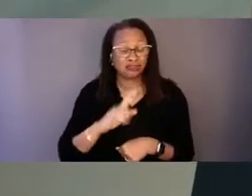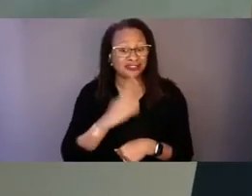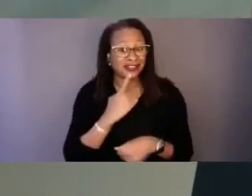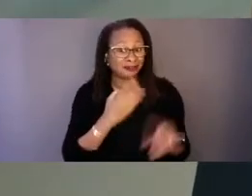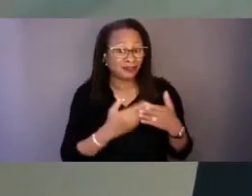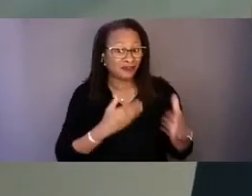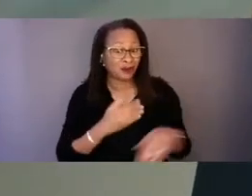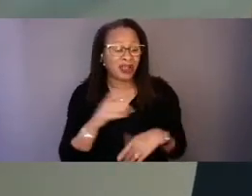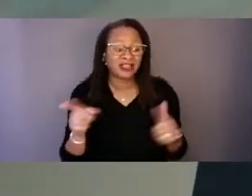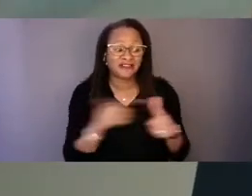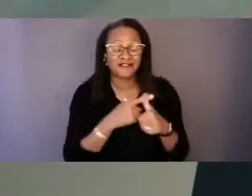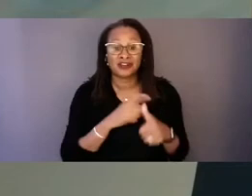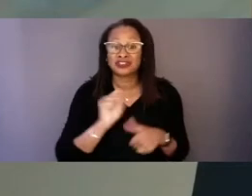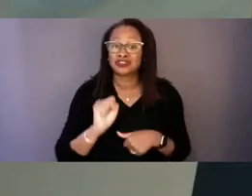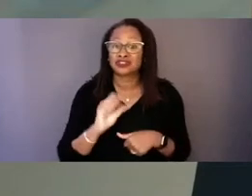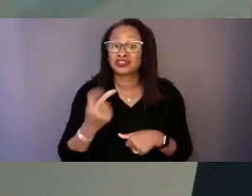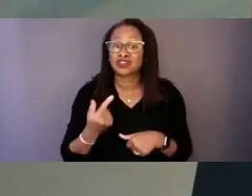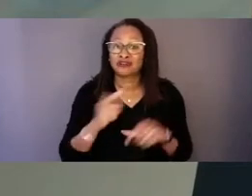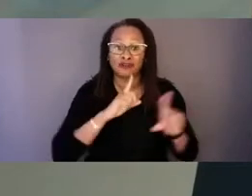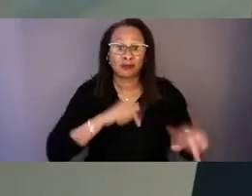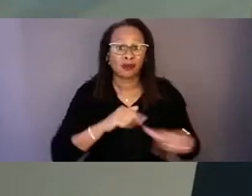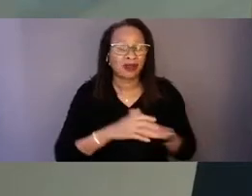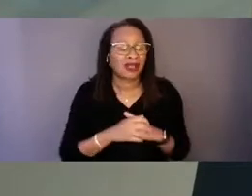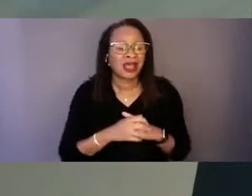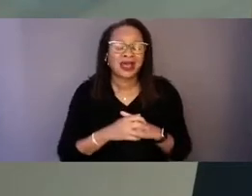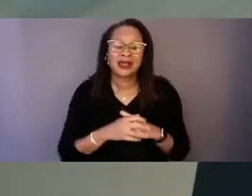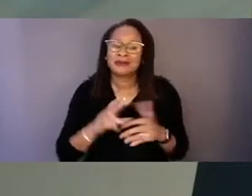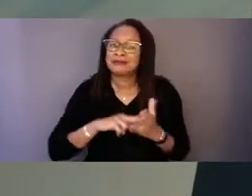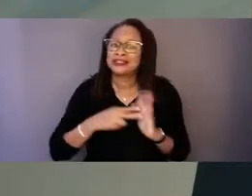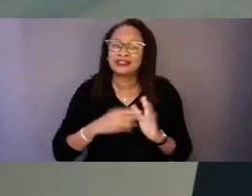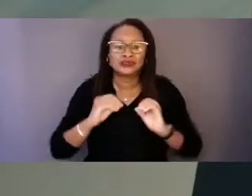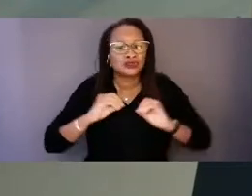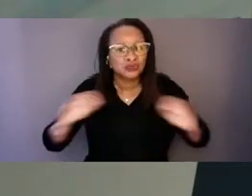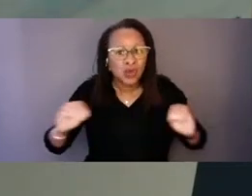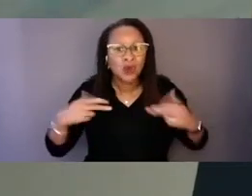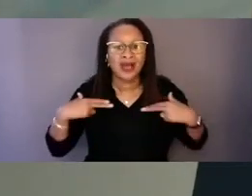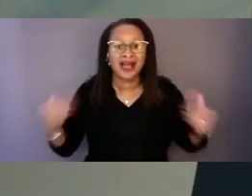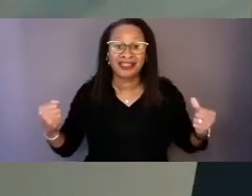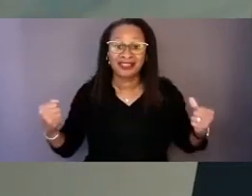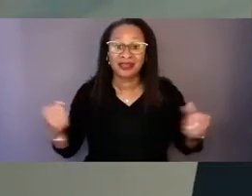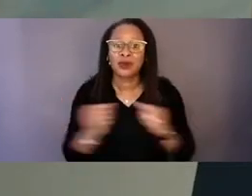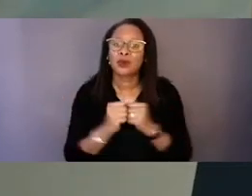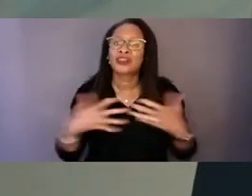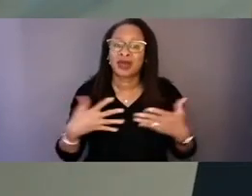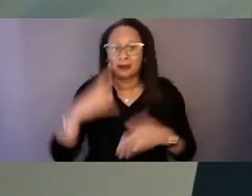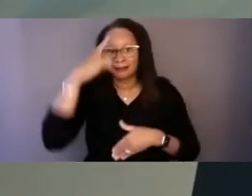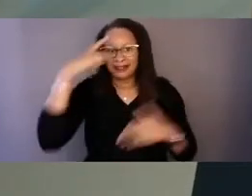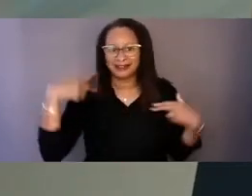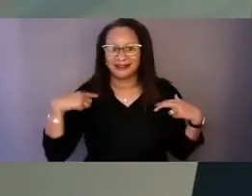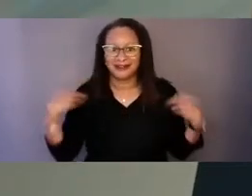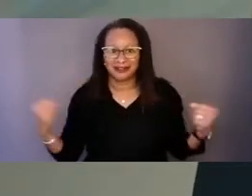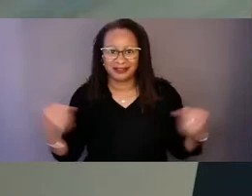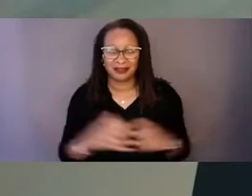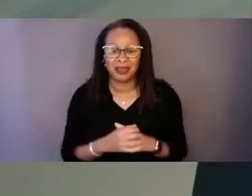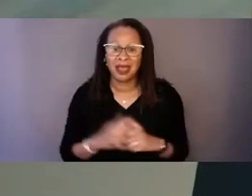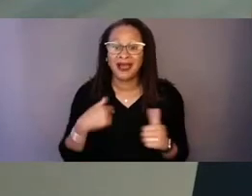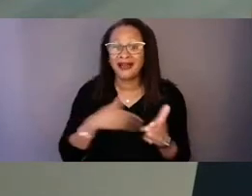there is no health without mental health. You see, I often speak about the political determinants of health,